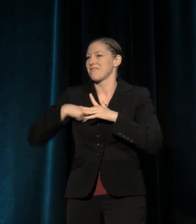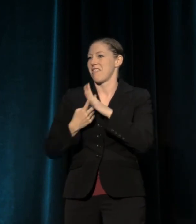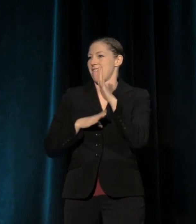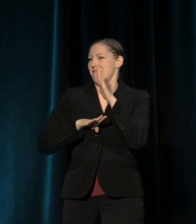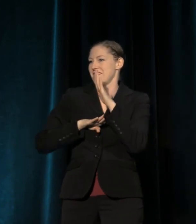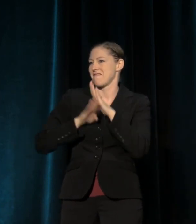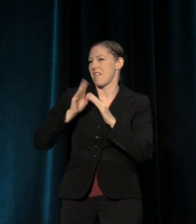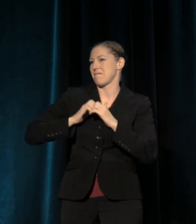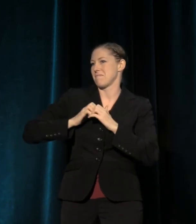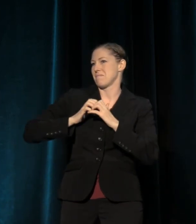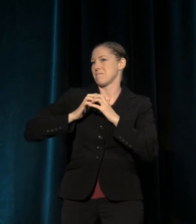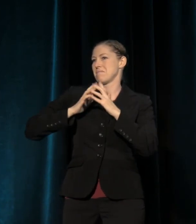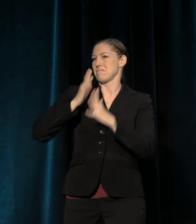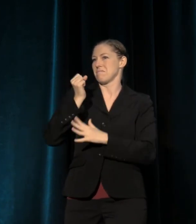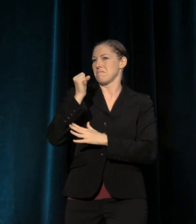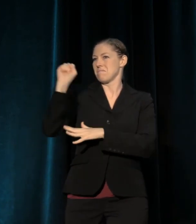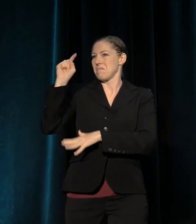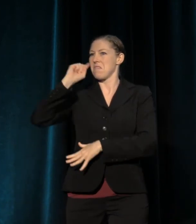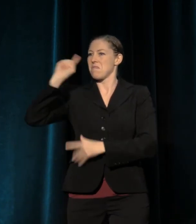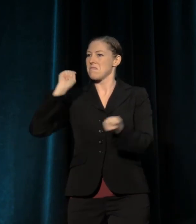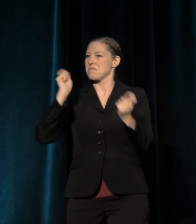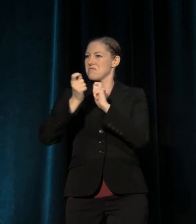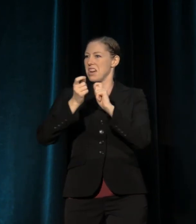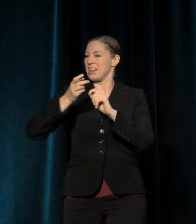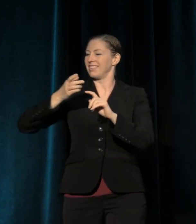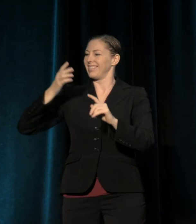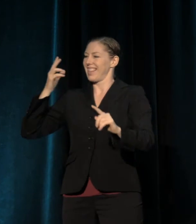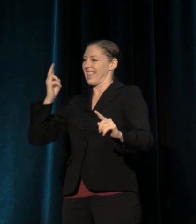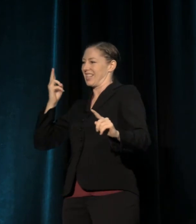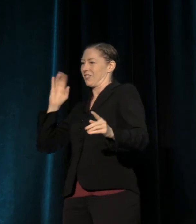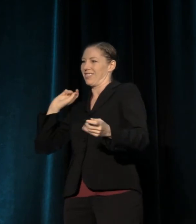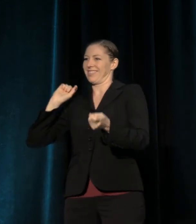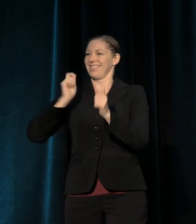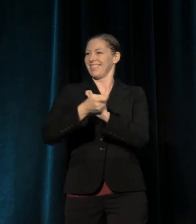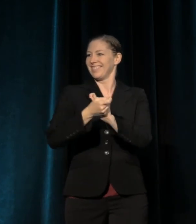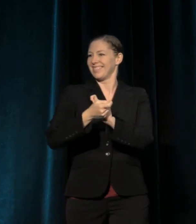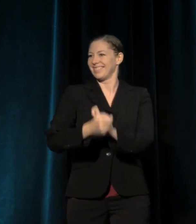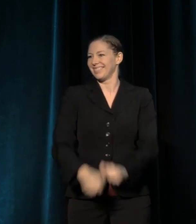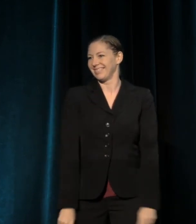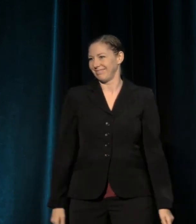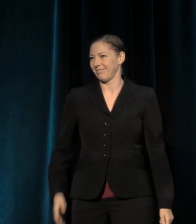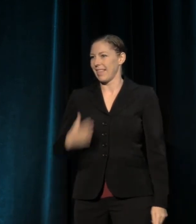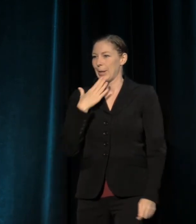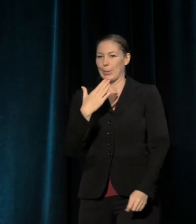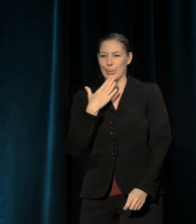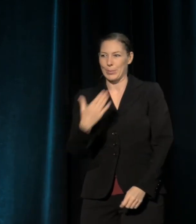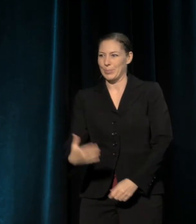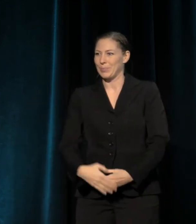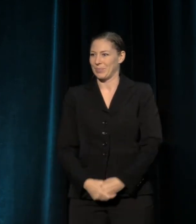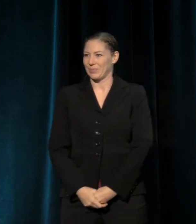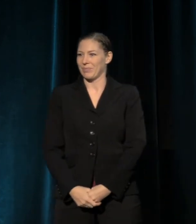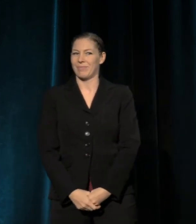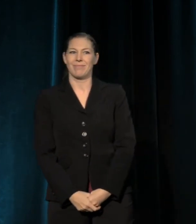that will help us to turn this history around. Thank you very much. Take care.